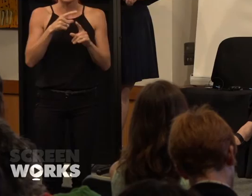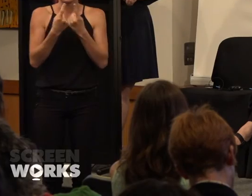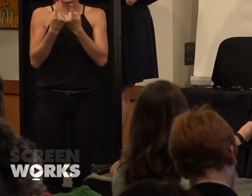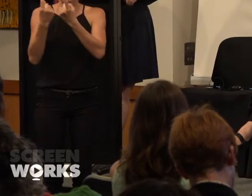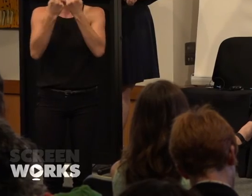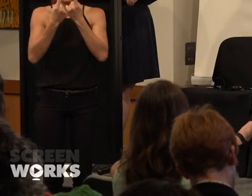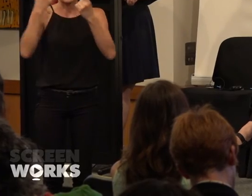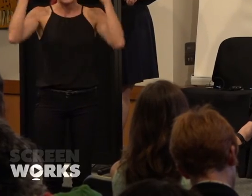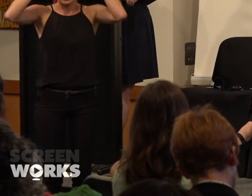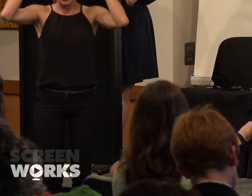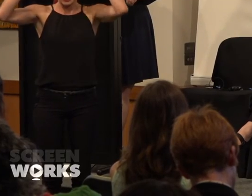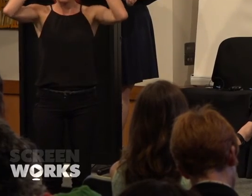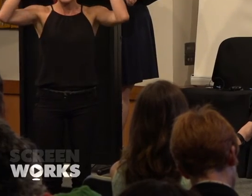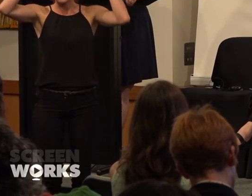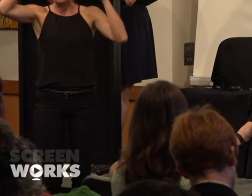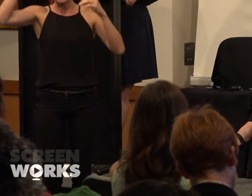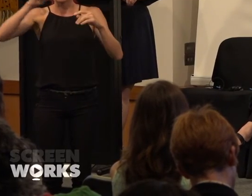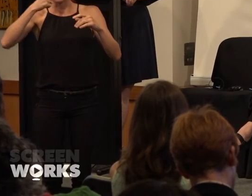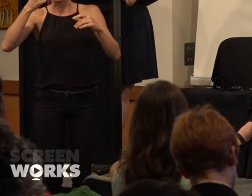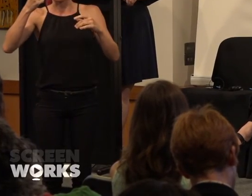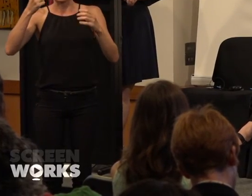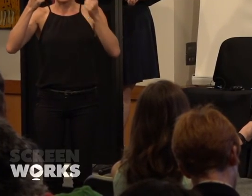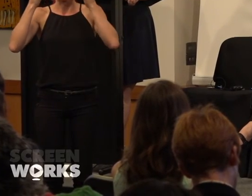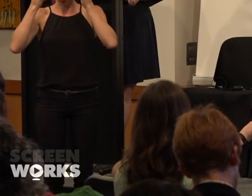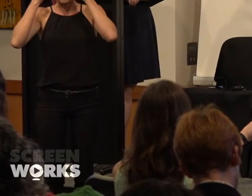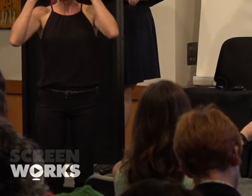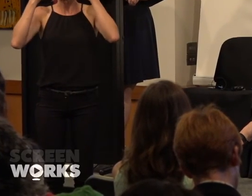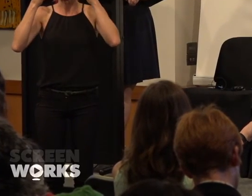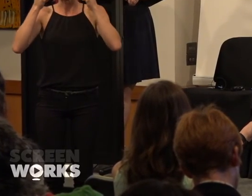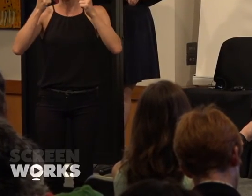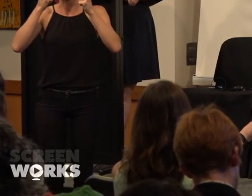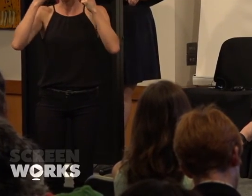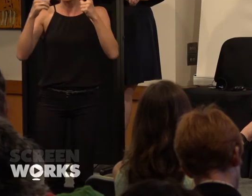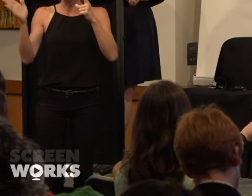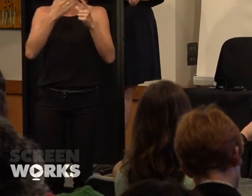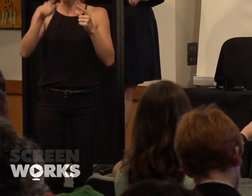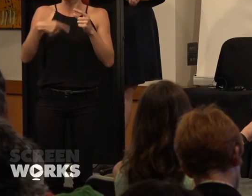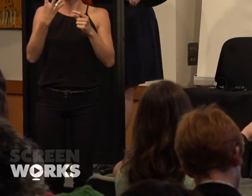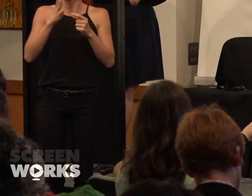through your brain but you can't consciously be aware of all of those 400,000 things right So